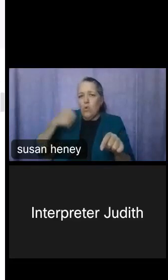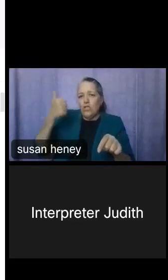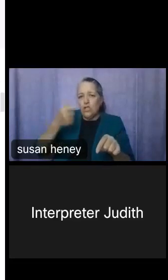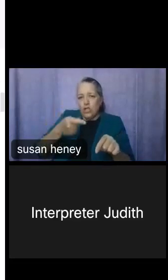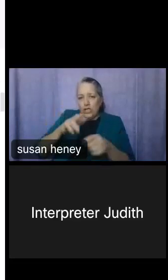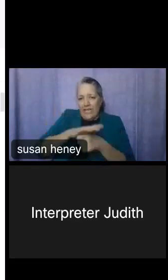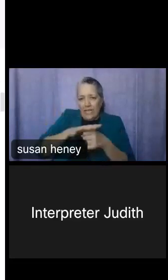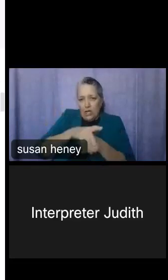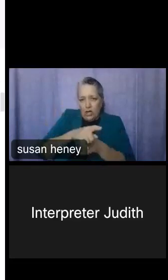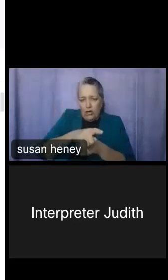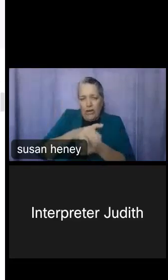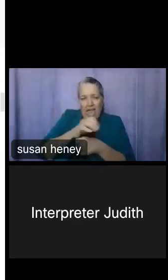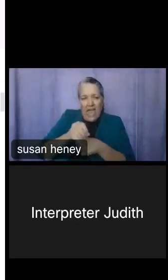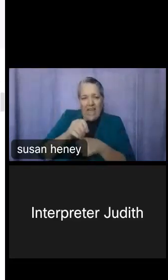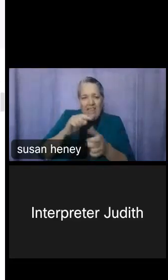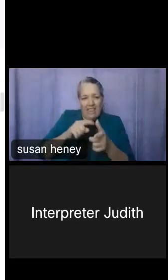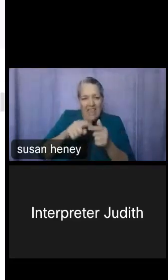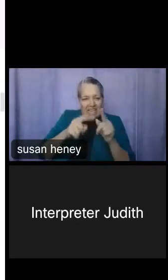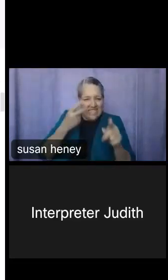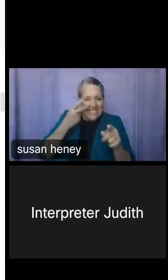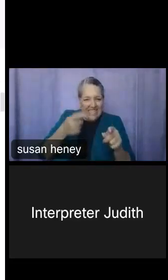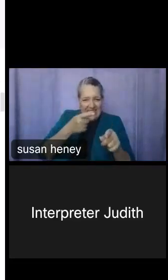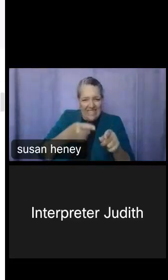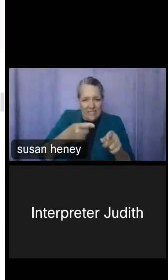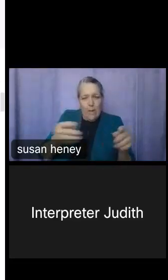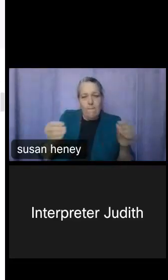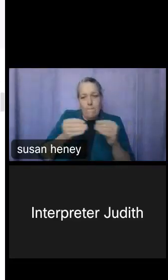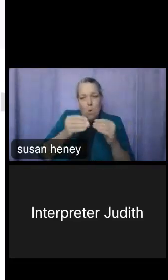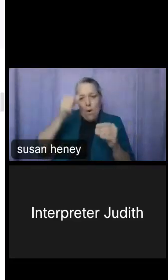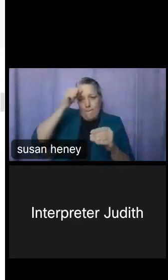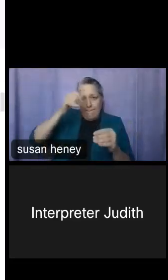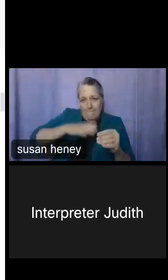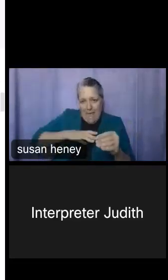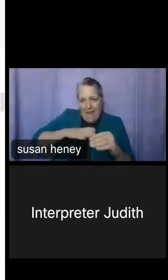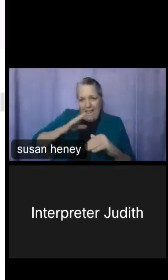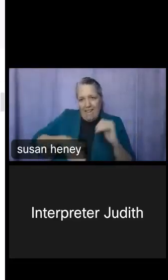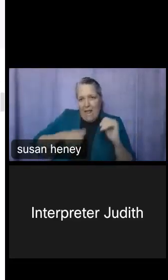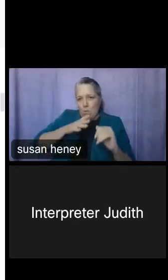this pyramid, there's a lot more males than females, and there's not a whole lot of diversity